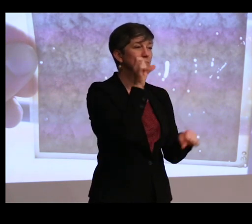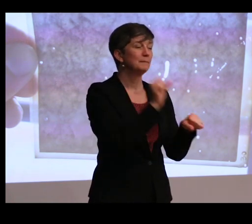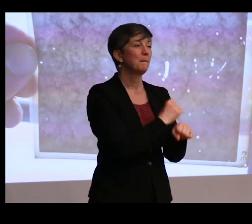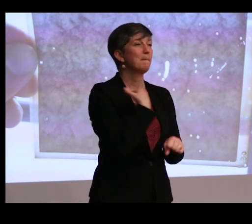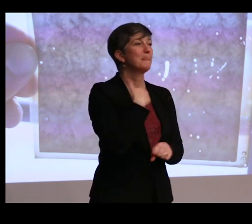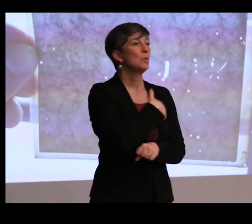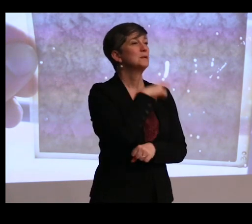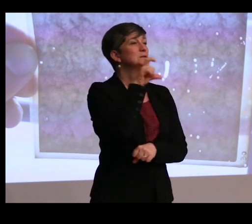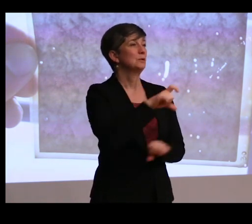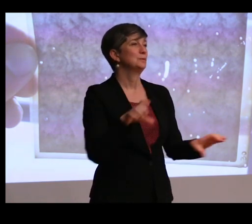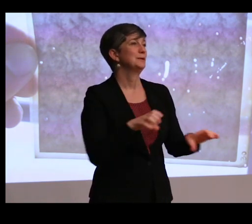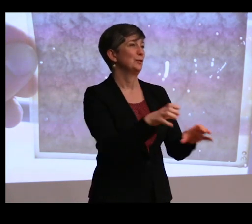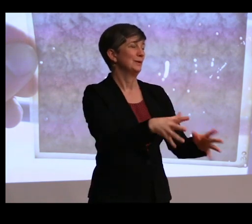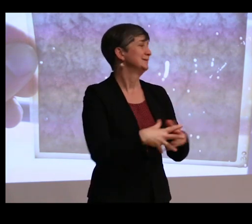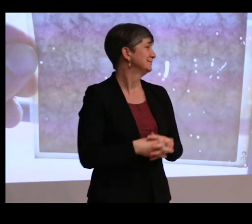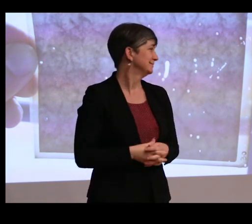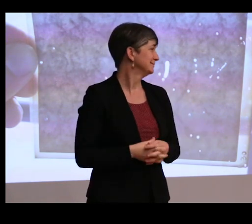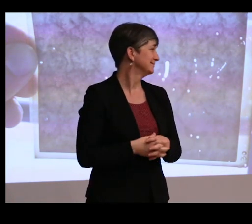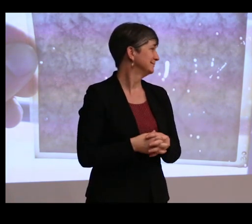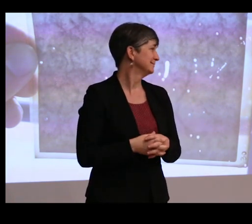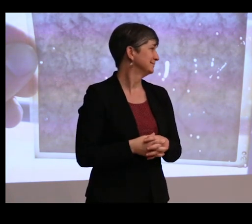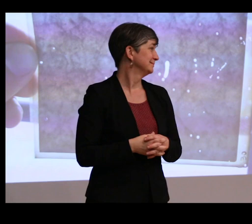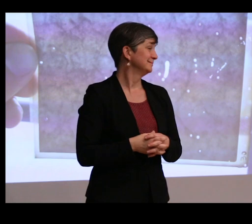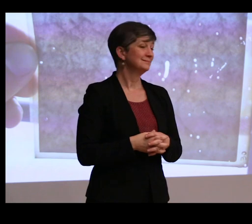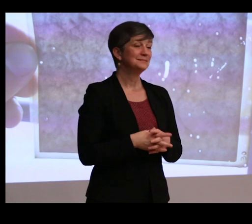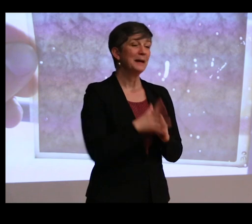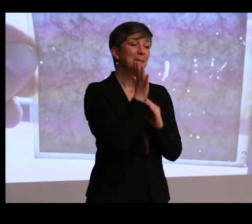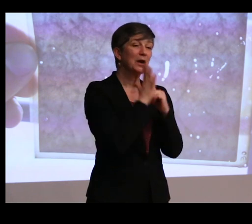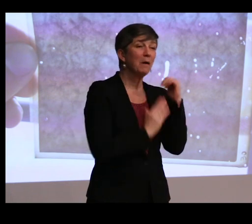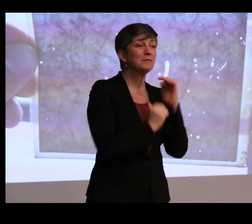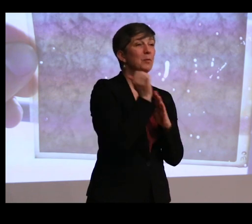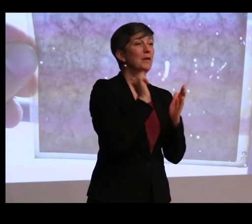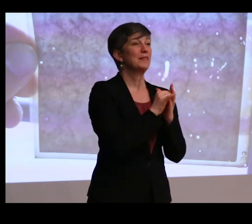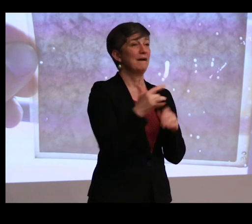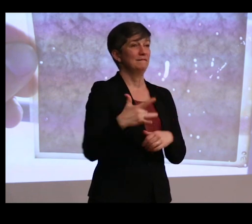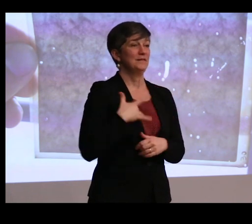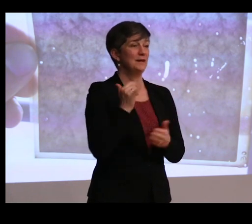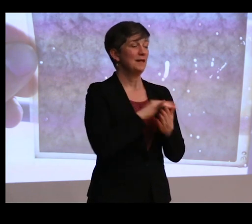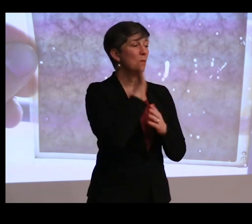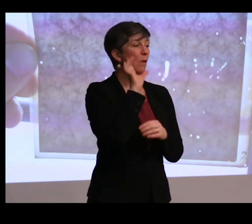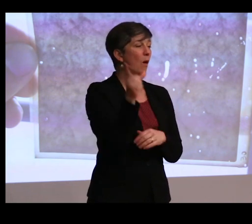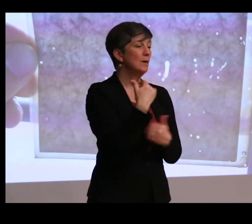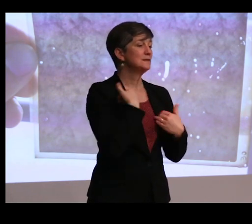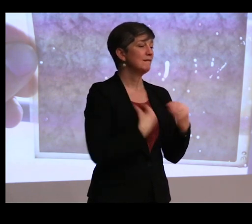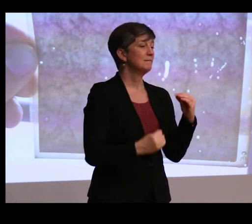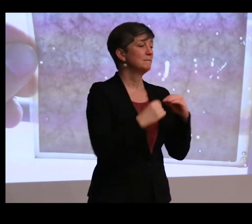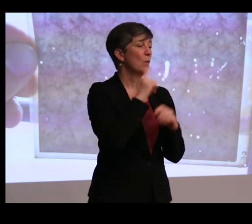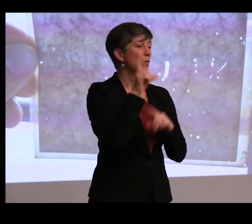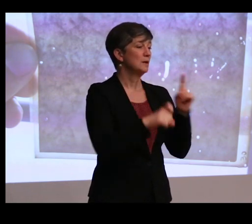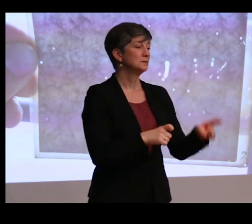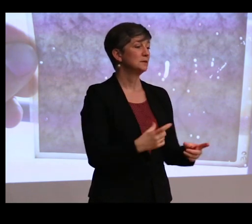to be doing with it, right? And being comfortable with the sense that there will always be more questions. And more that we don't know.